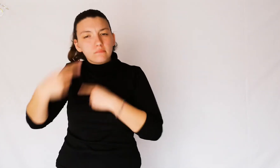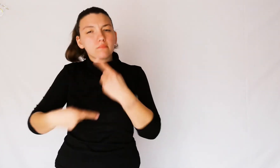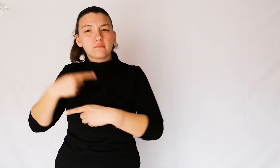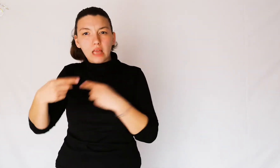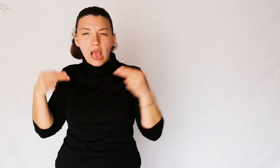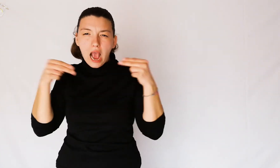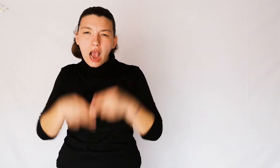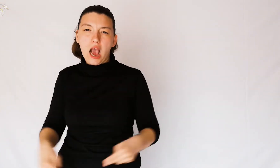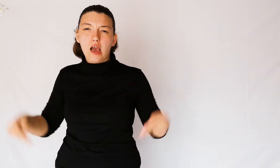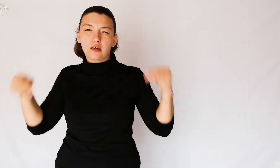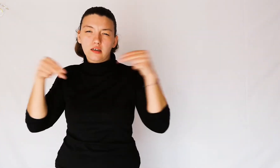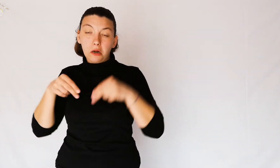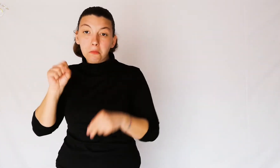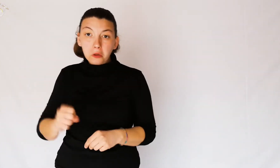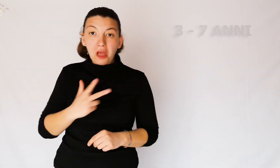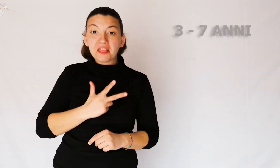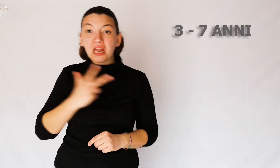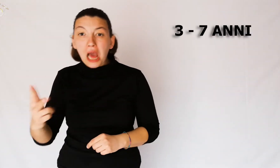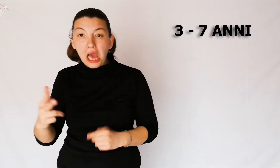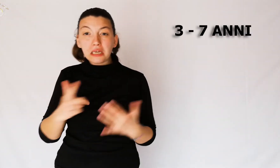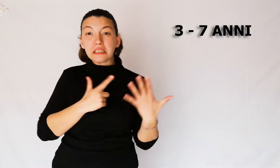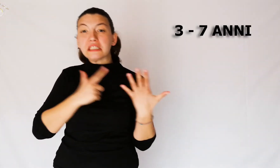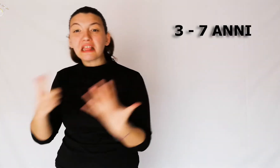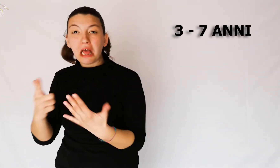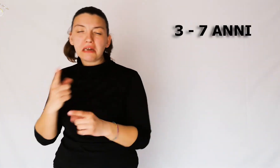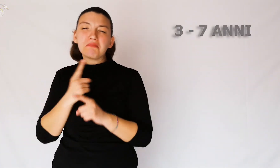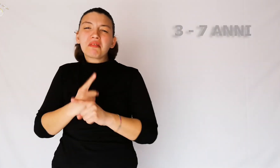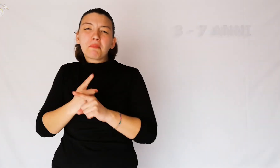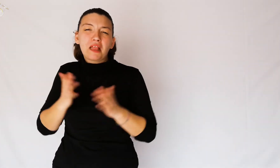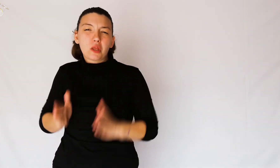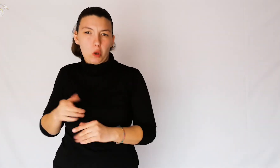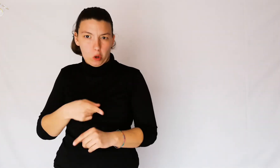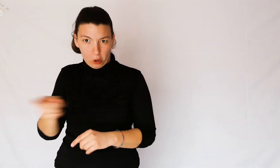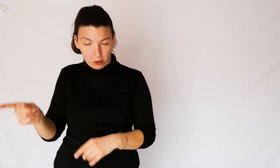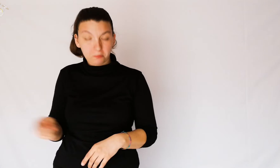The practice lasted from 3 to 7 years depending on the type of body.